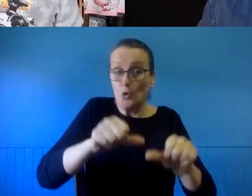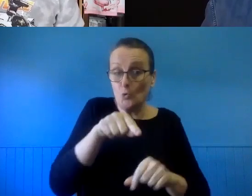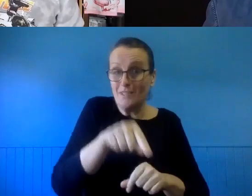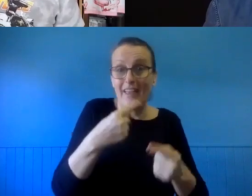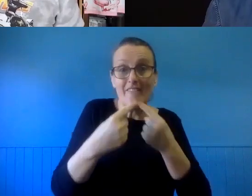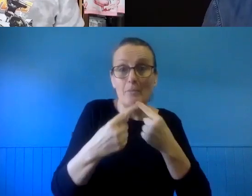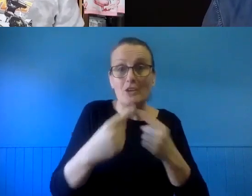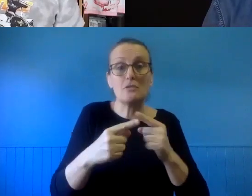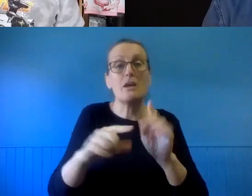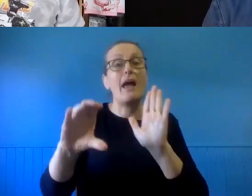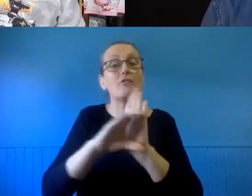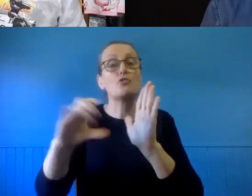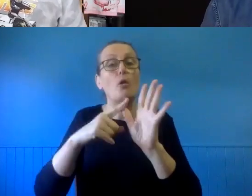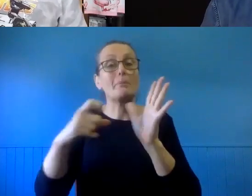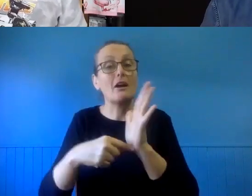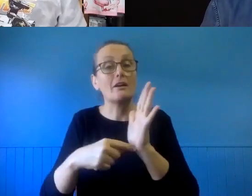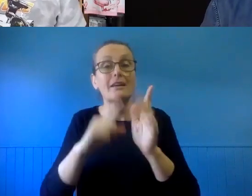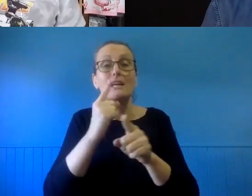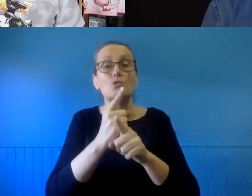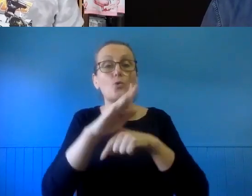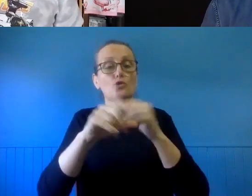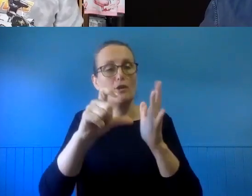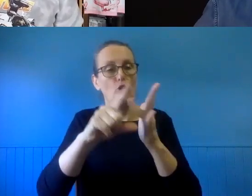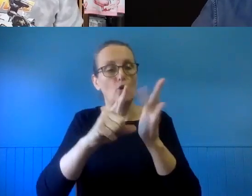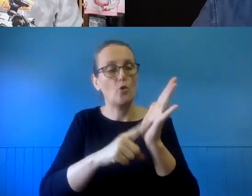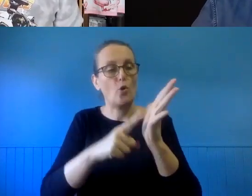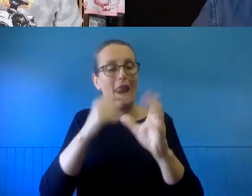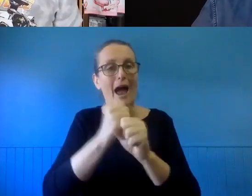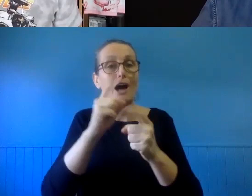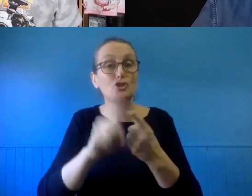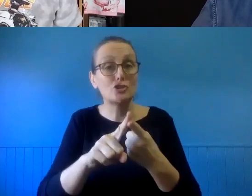Copyright Act in relation to collage, which is worth looking at.